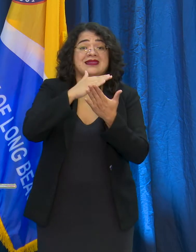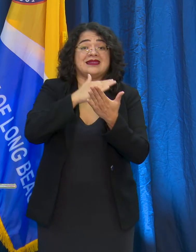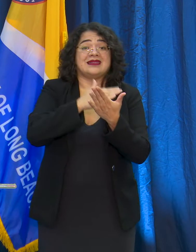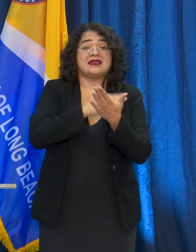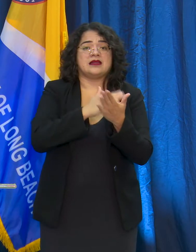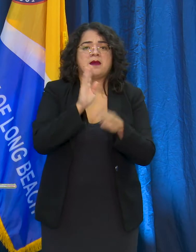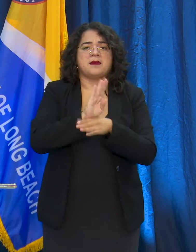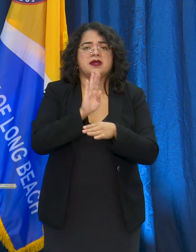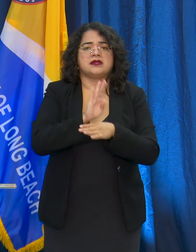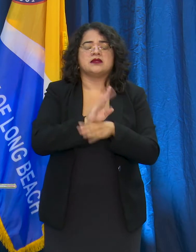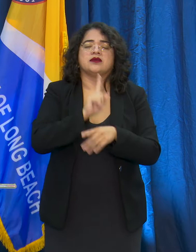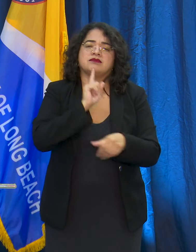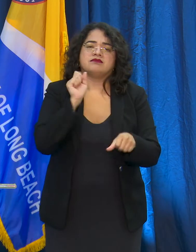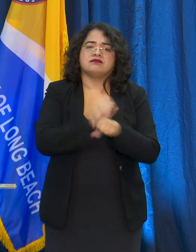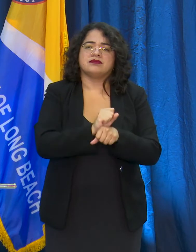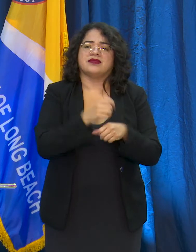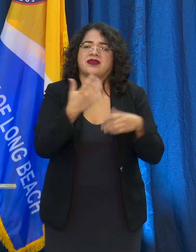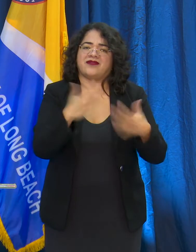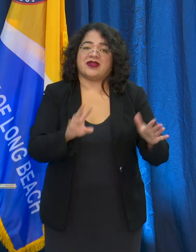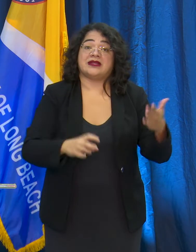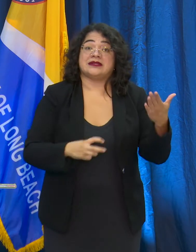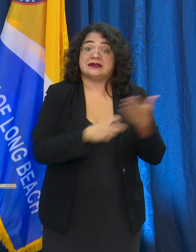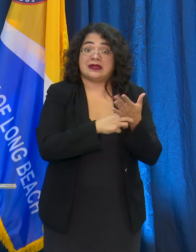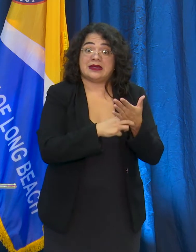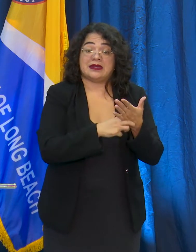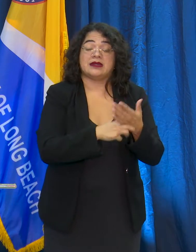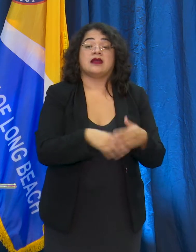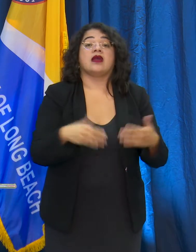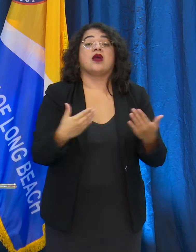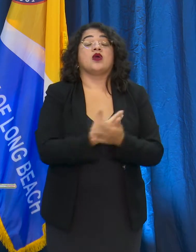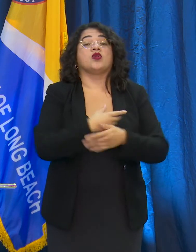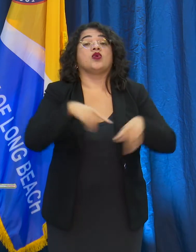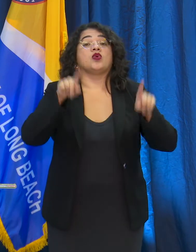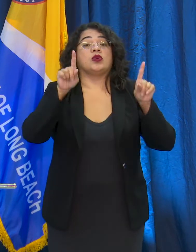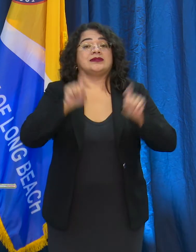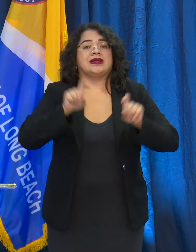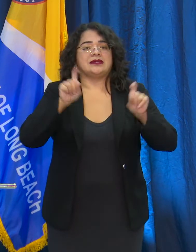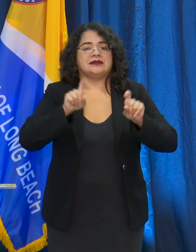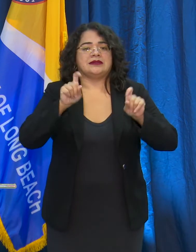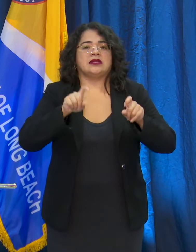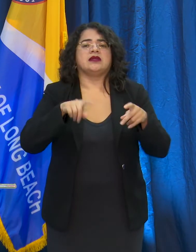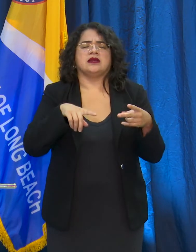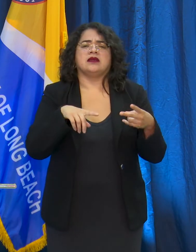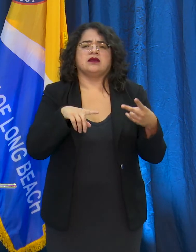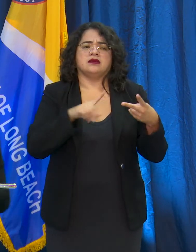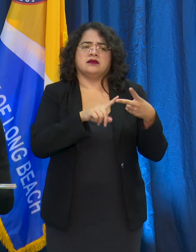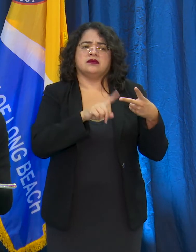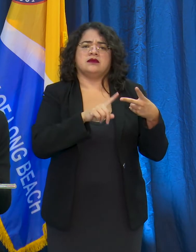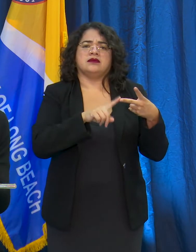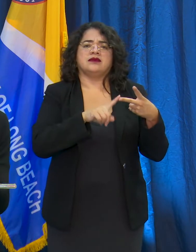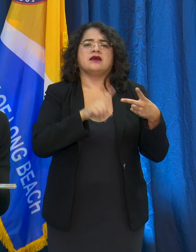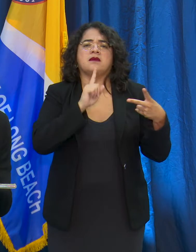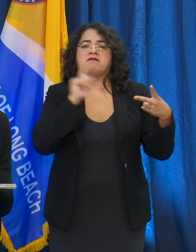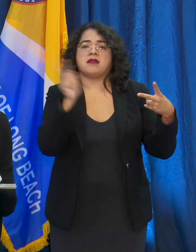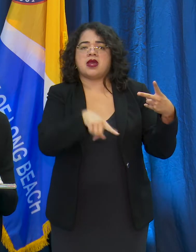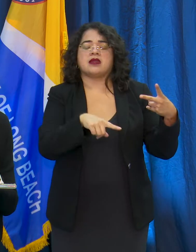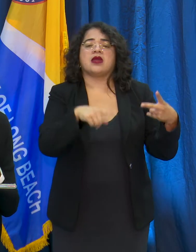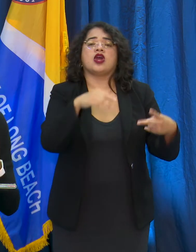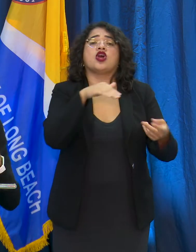And then two, with the new testing mandate from the City, some clinics and doctors are concerned that they won't be able to get testing supplies or